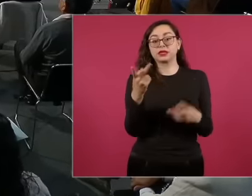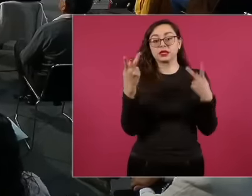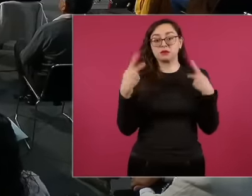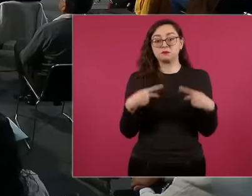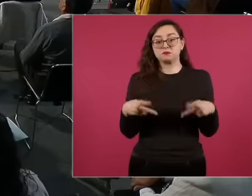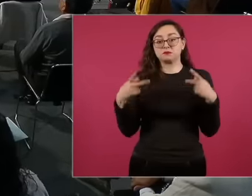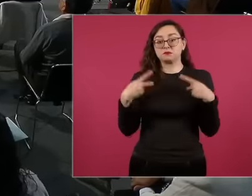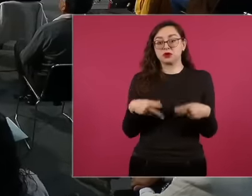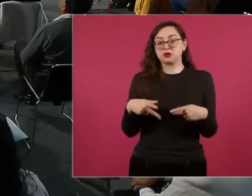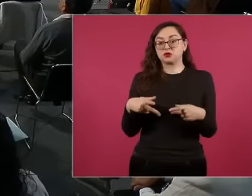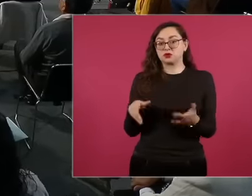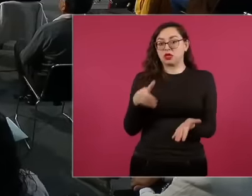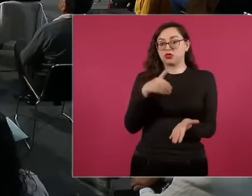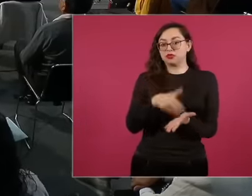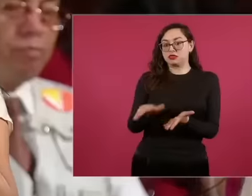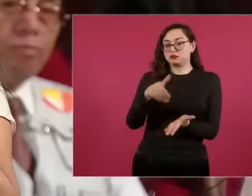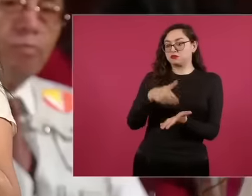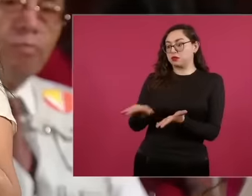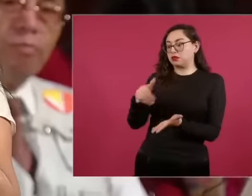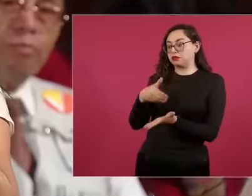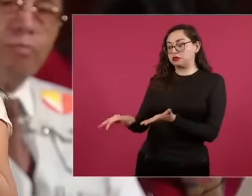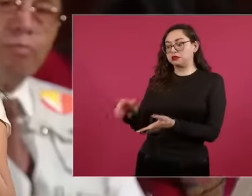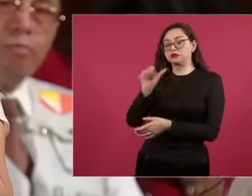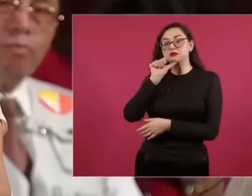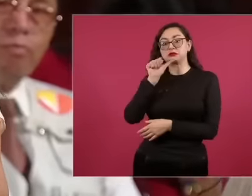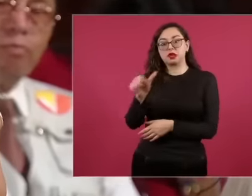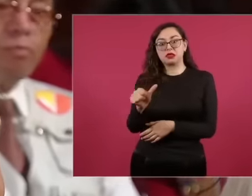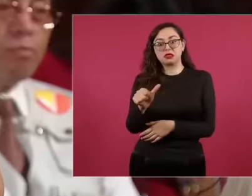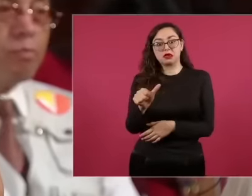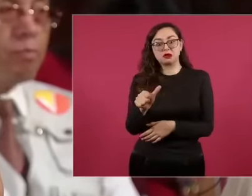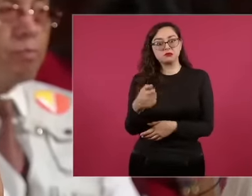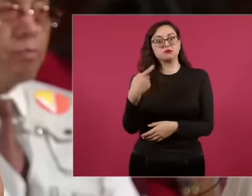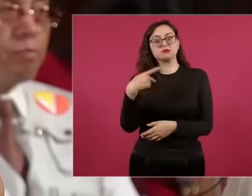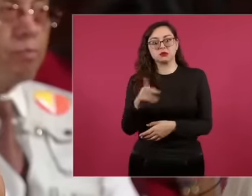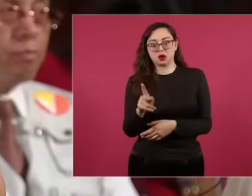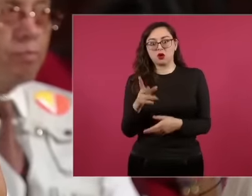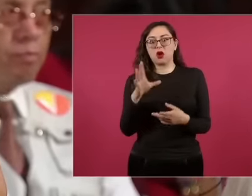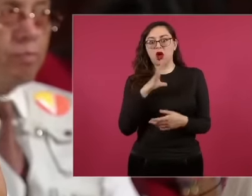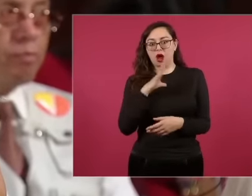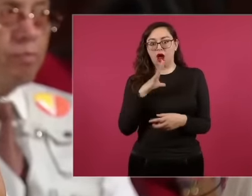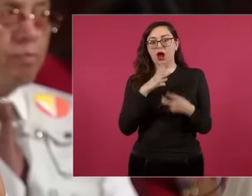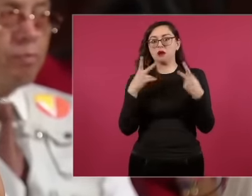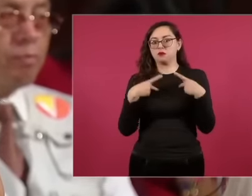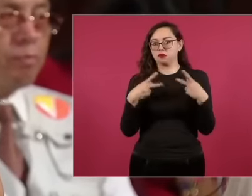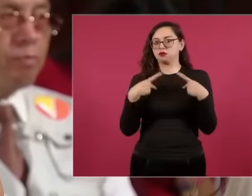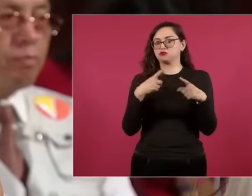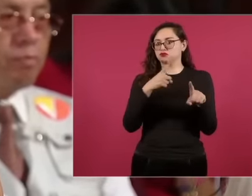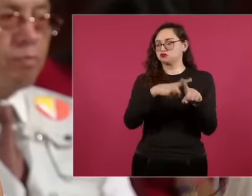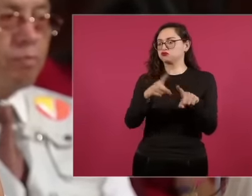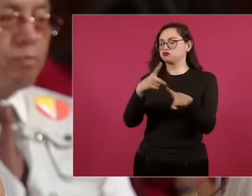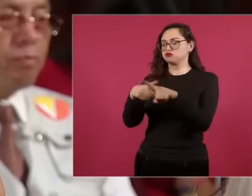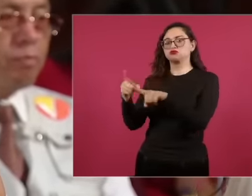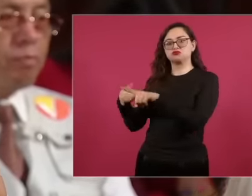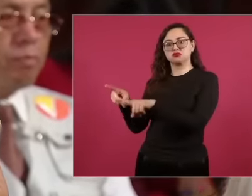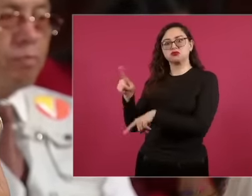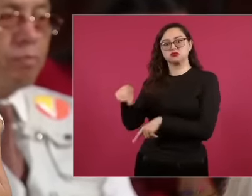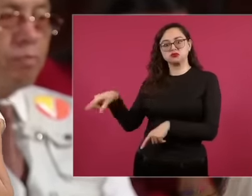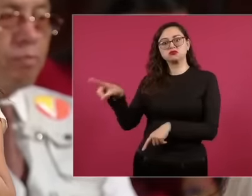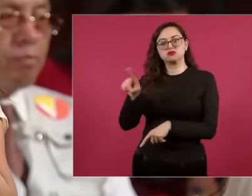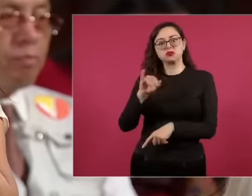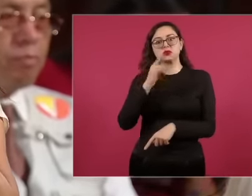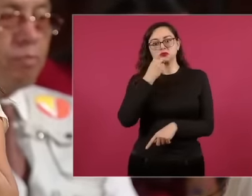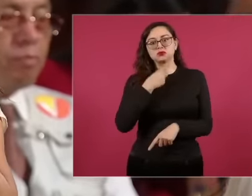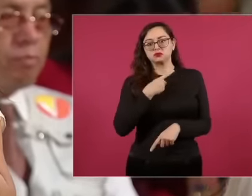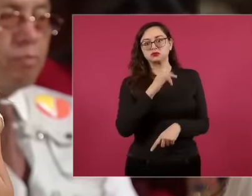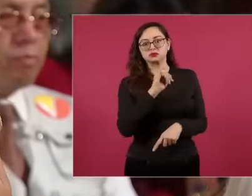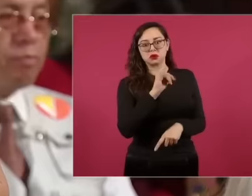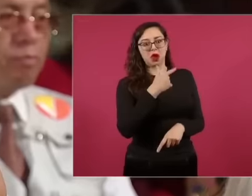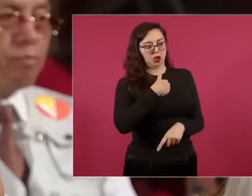and coincidentally, I met several. Hey, a lawyer. They mentioned to me an Edgardo Martínez from Sinaloa